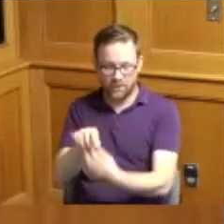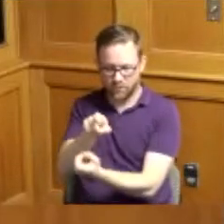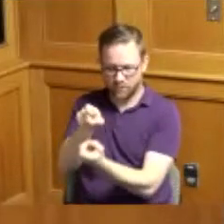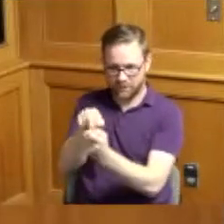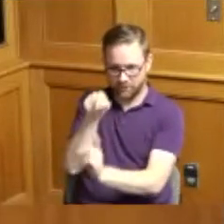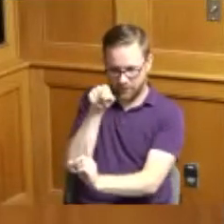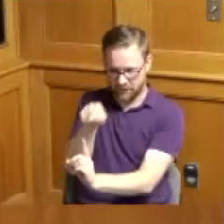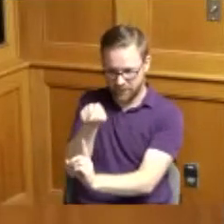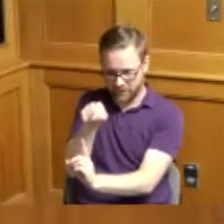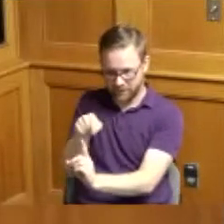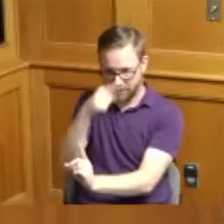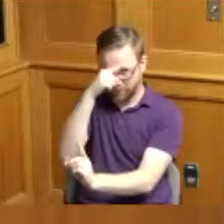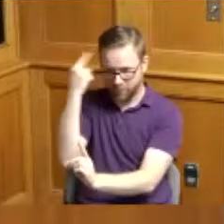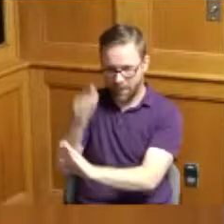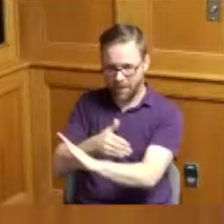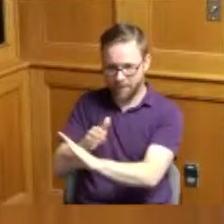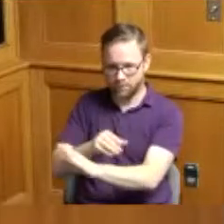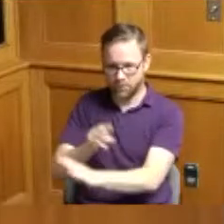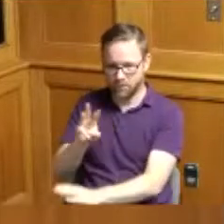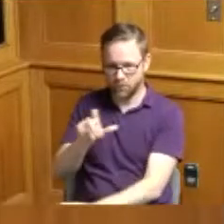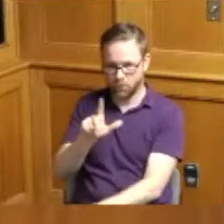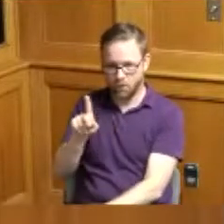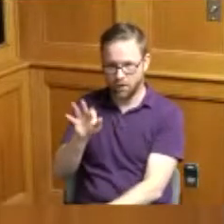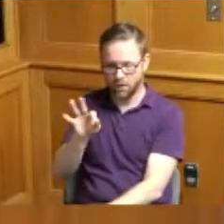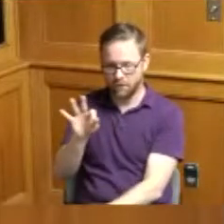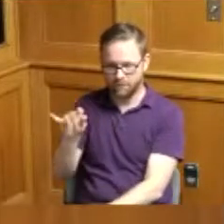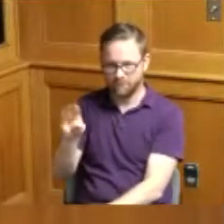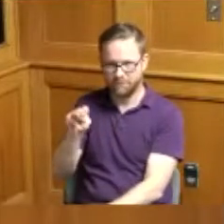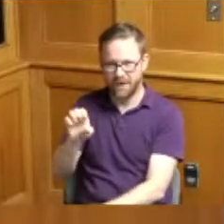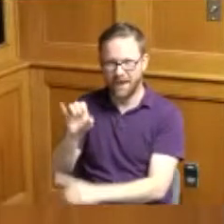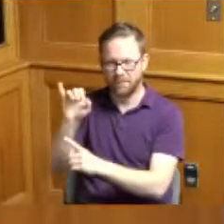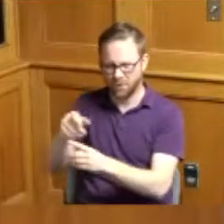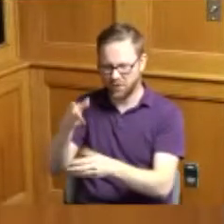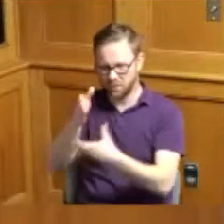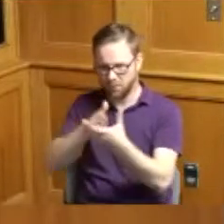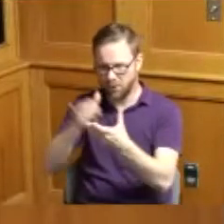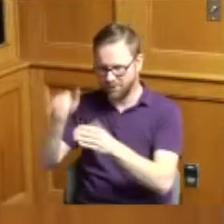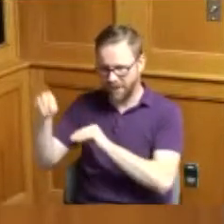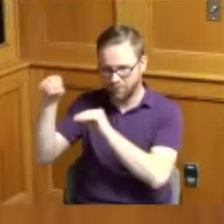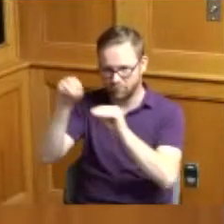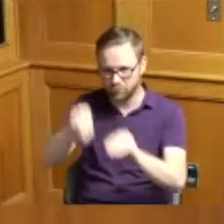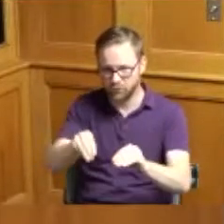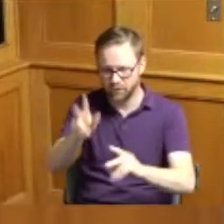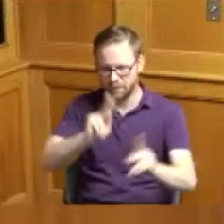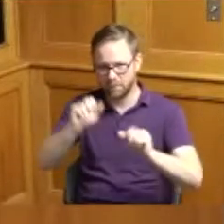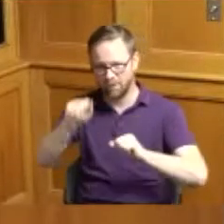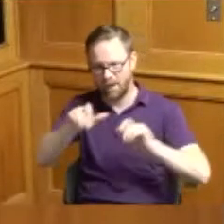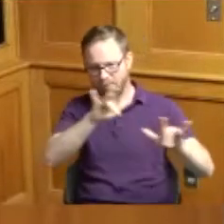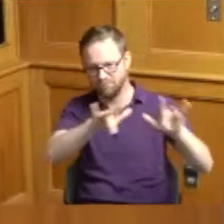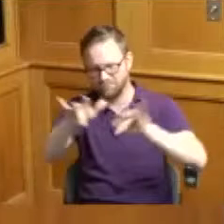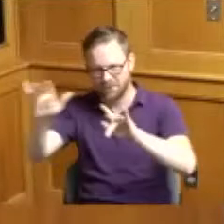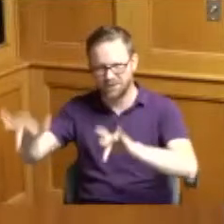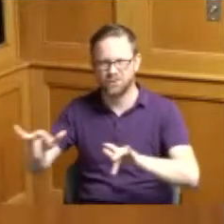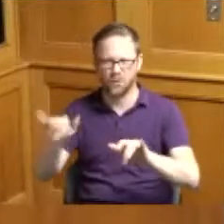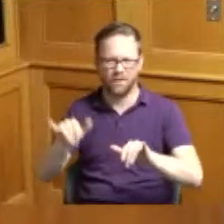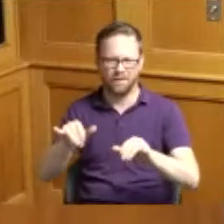the black music Walk of Fame interactive elements that being the hardware so this had three trade